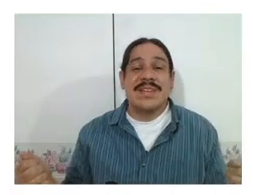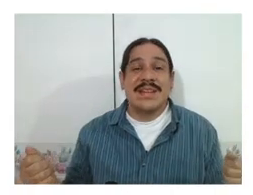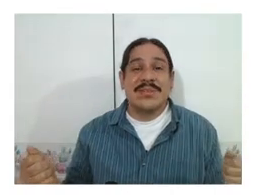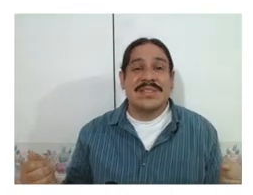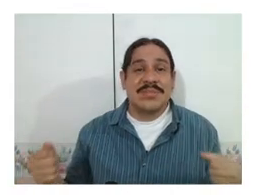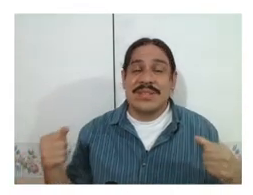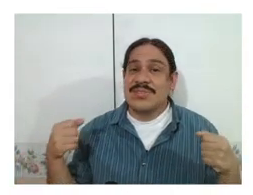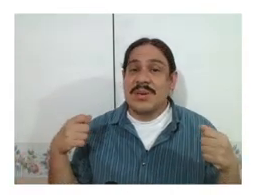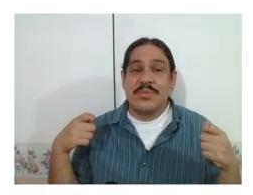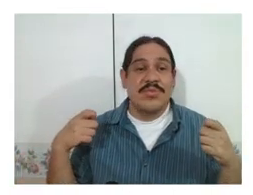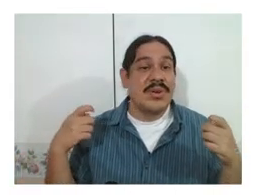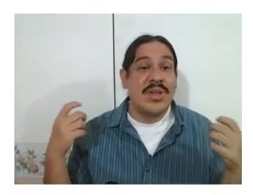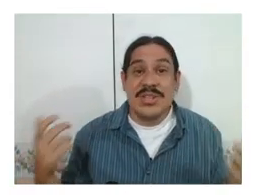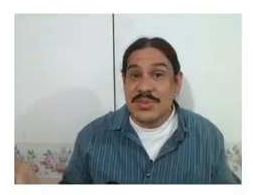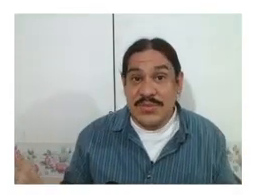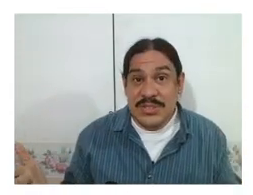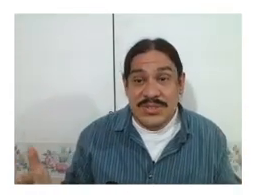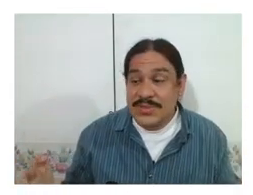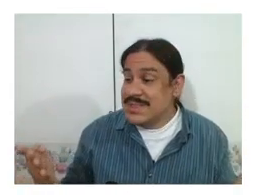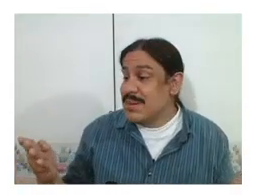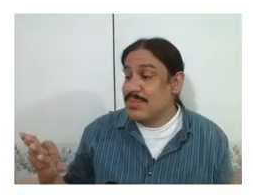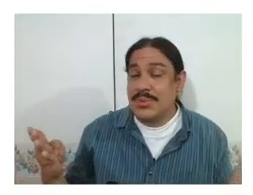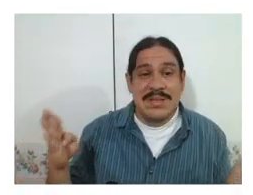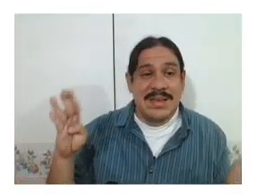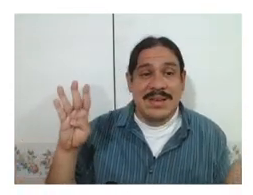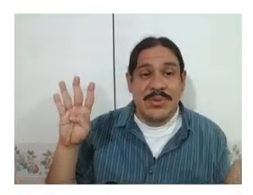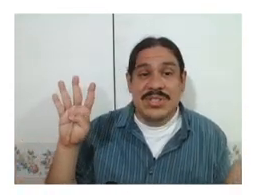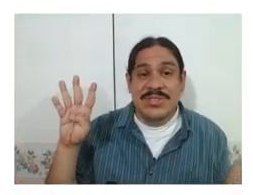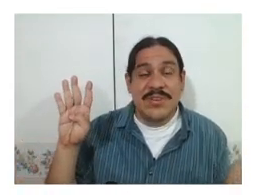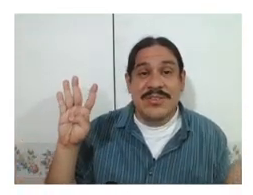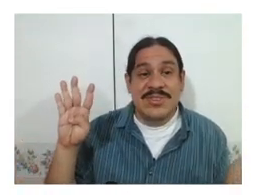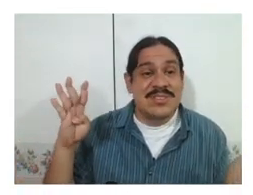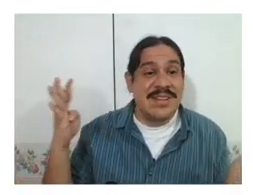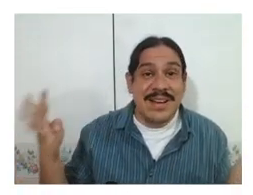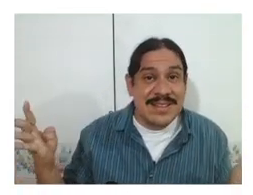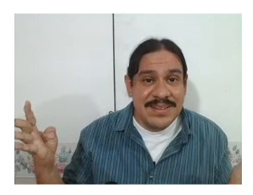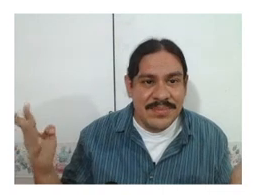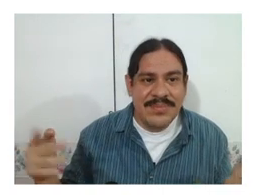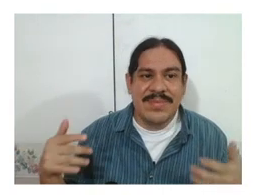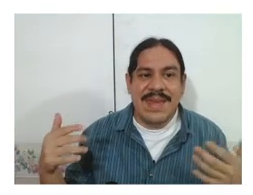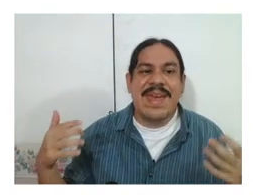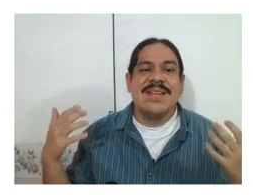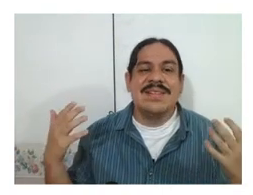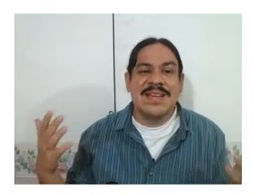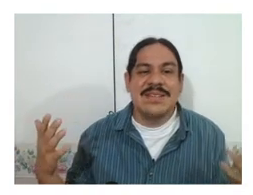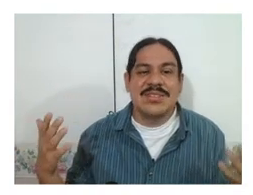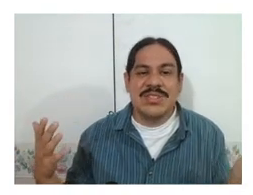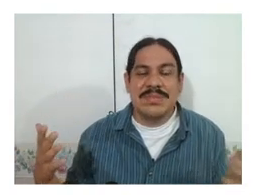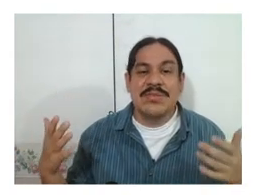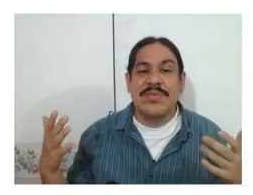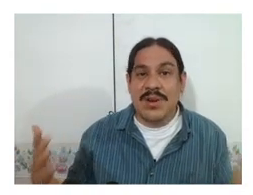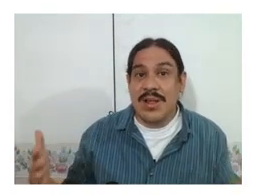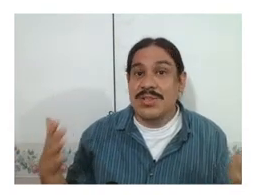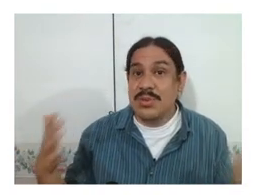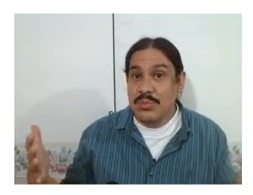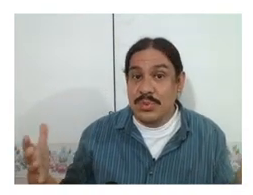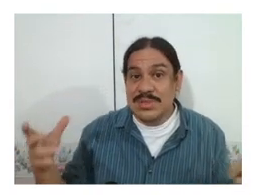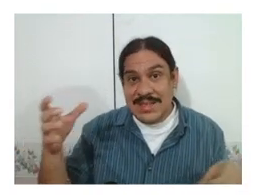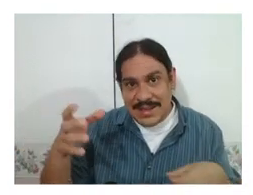languages can be described with phonological features. for example which fingers are selected and the signs